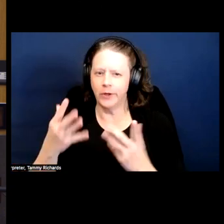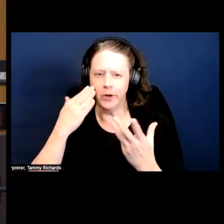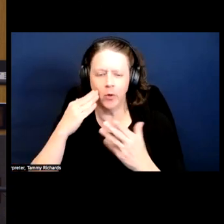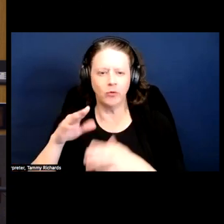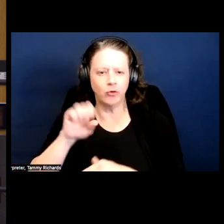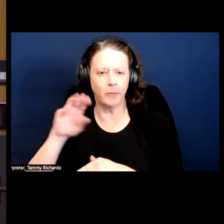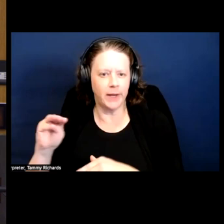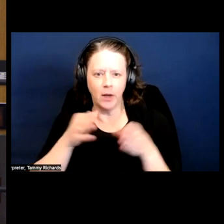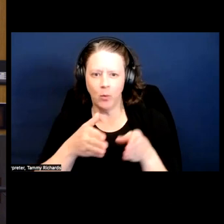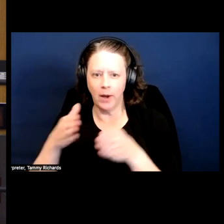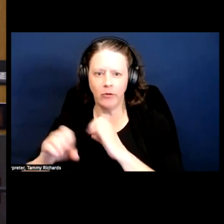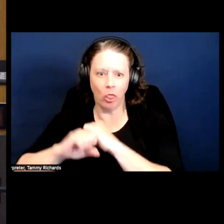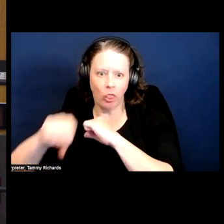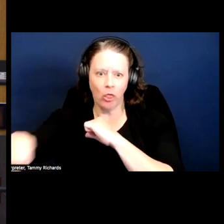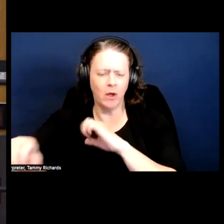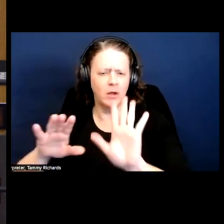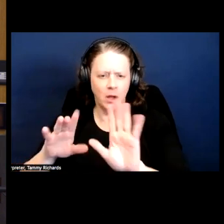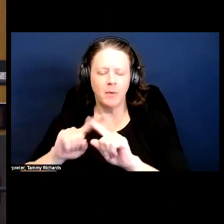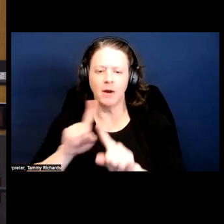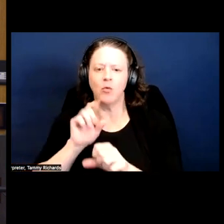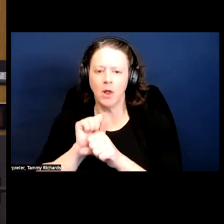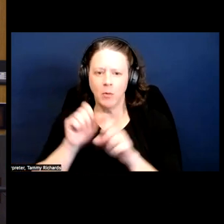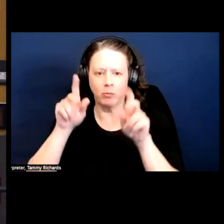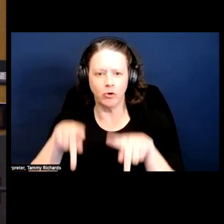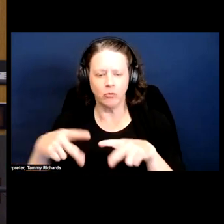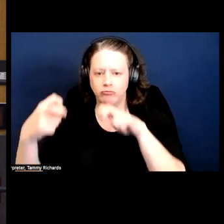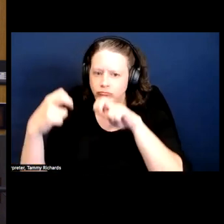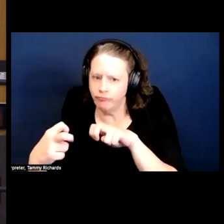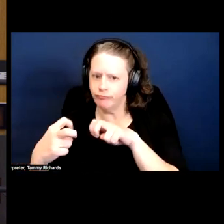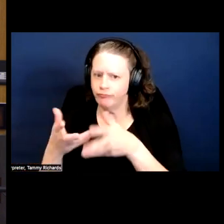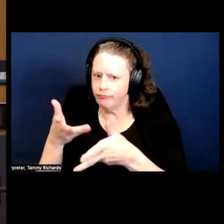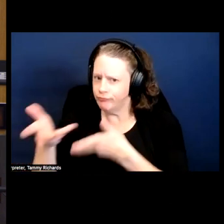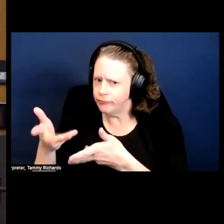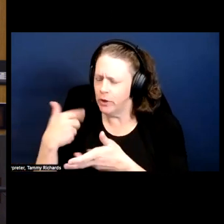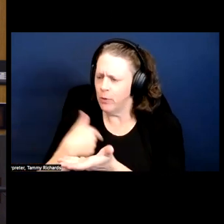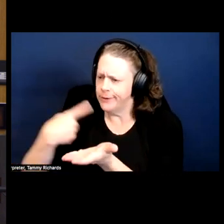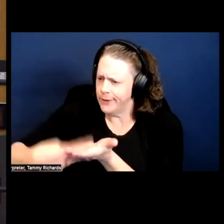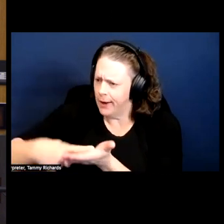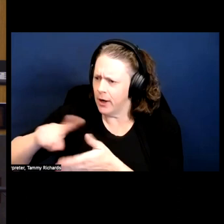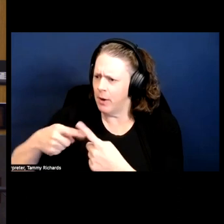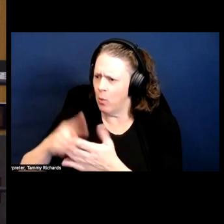ways but a real person that I'm going to sit down and be like you and talk about what's happened.